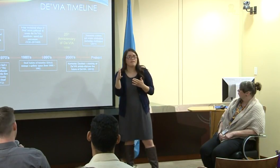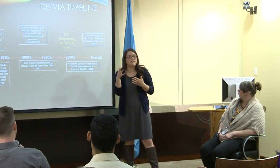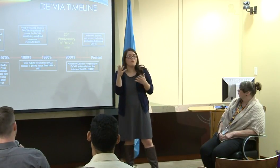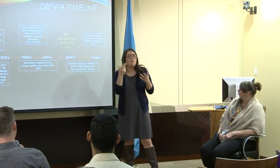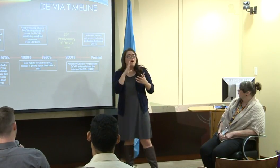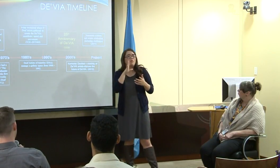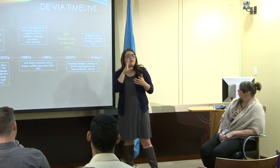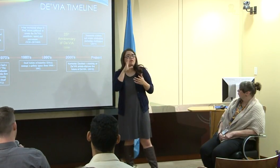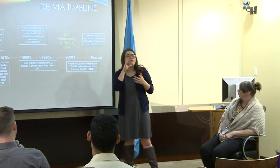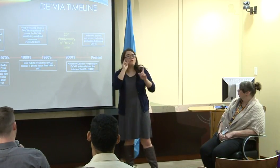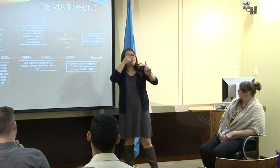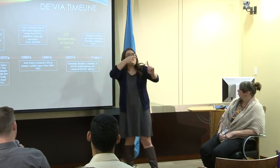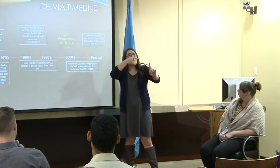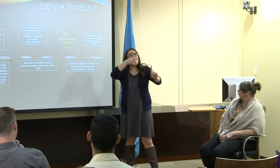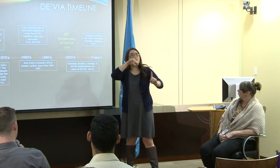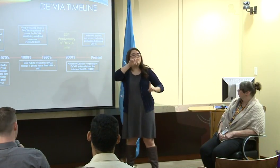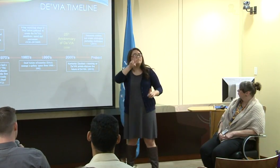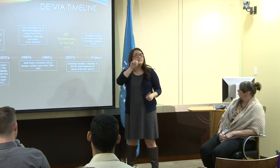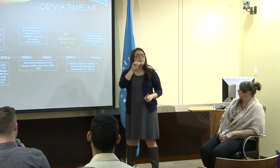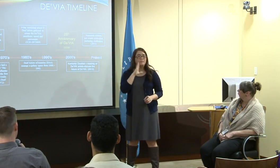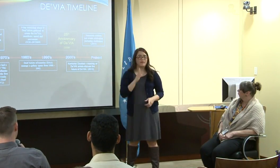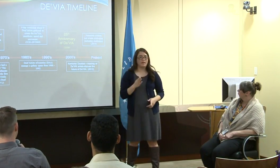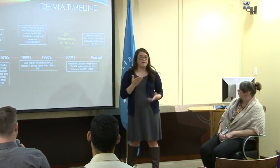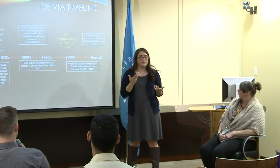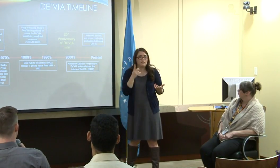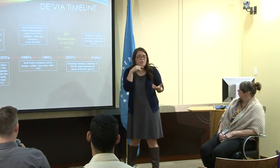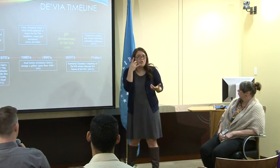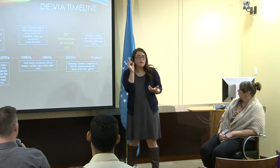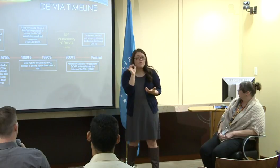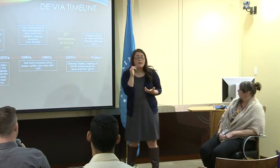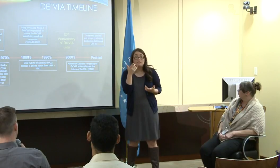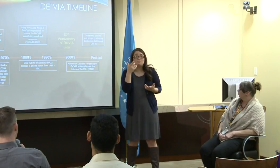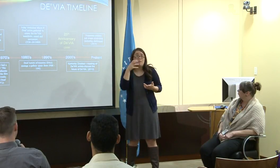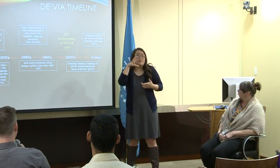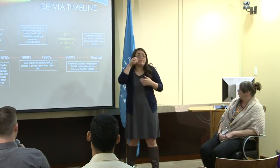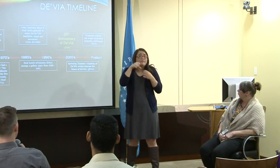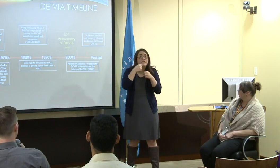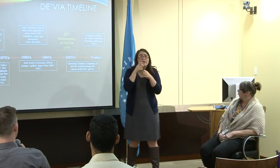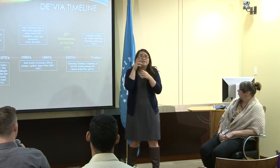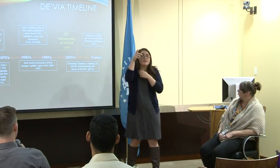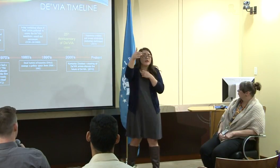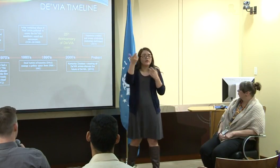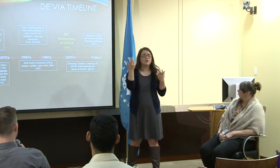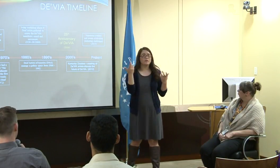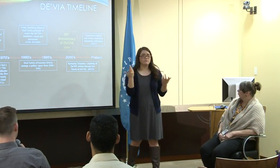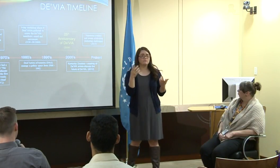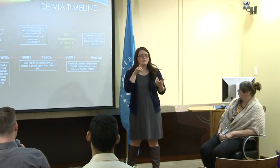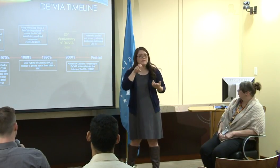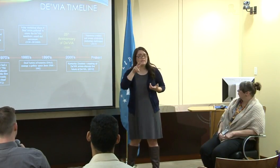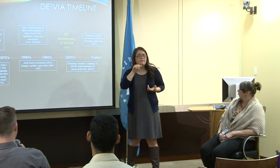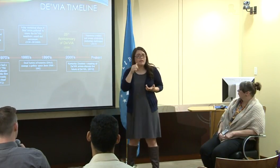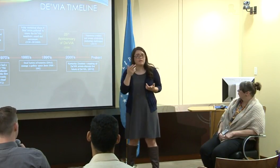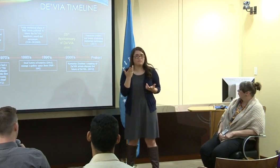How can we make this have more of a movement? They looked at what the manifesto was, what the murals and what kind